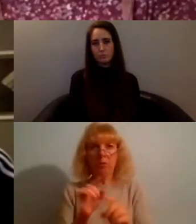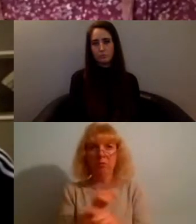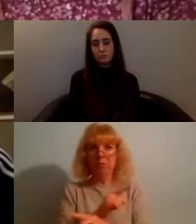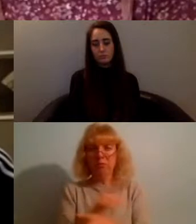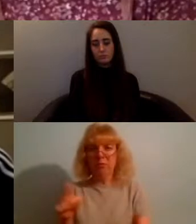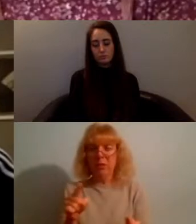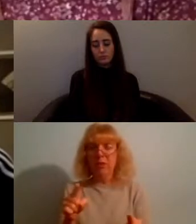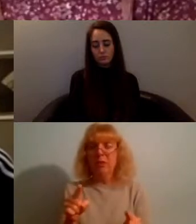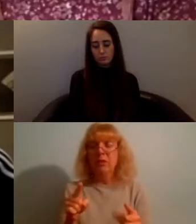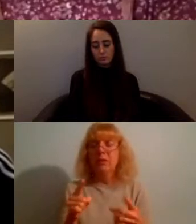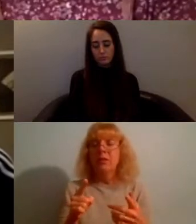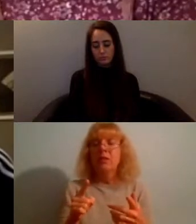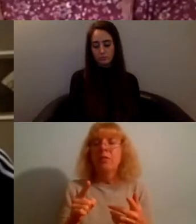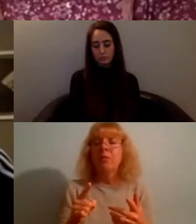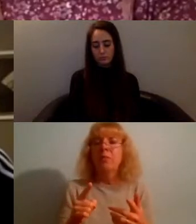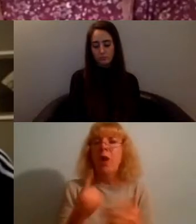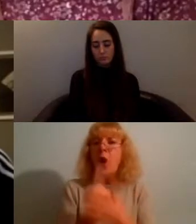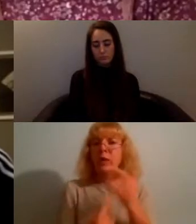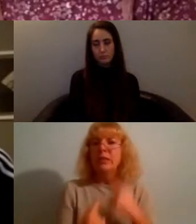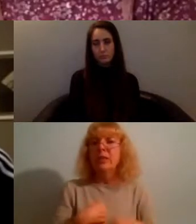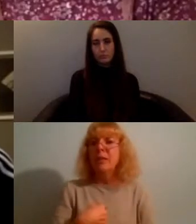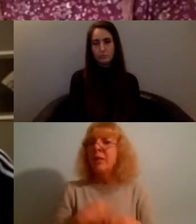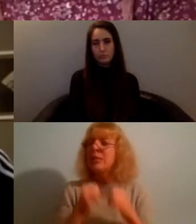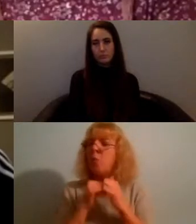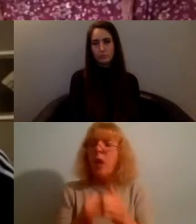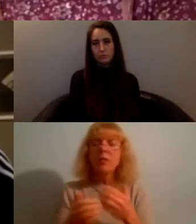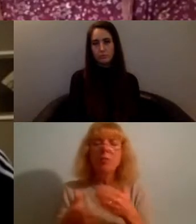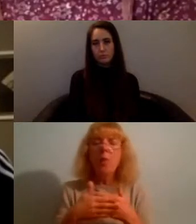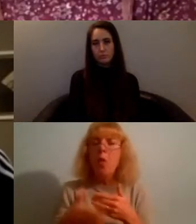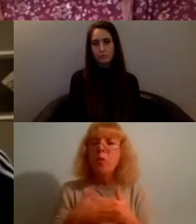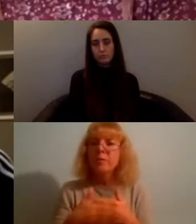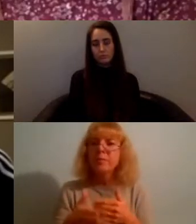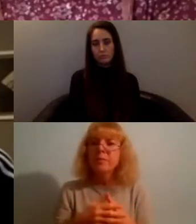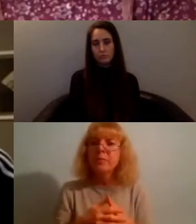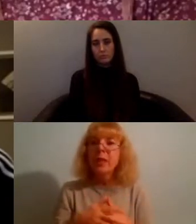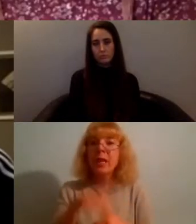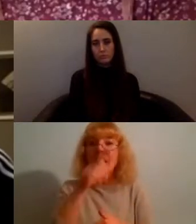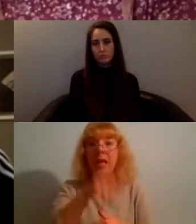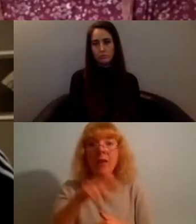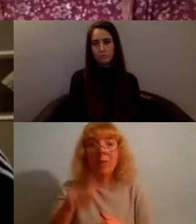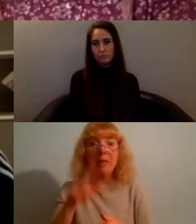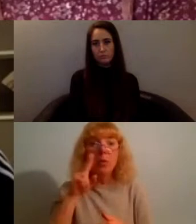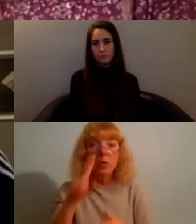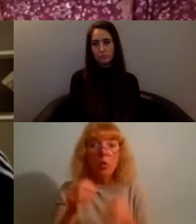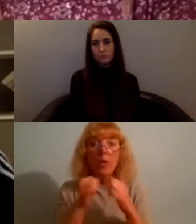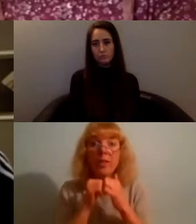worth so much more and if if people saw like the the value investing in terms of like